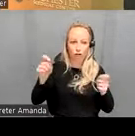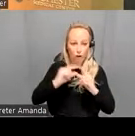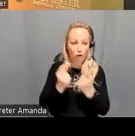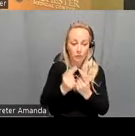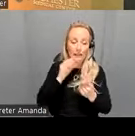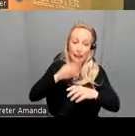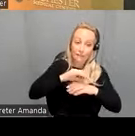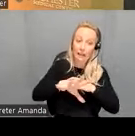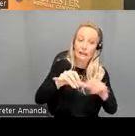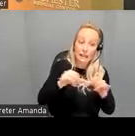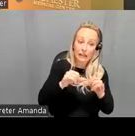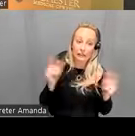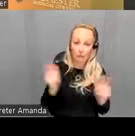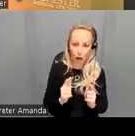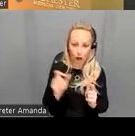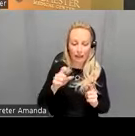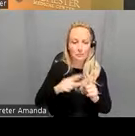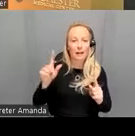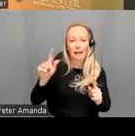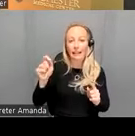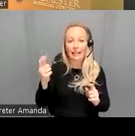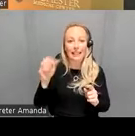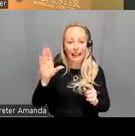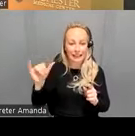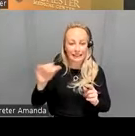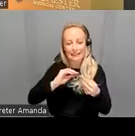but I should say that this was a legacy data set so overall was lower quality data and so